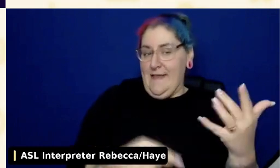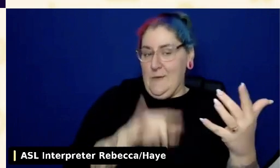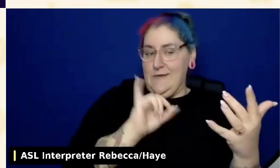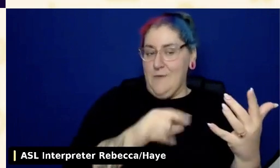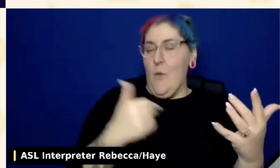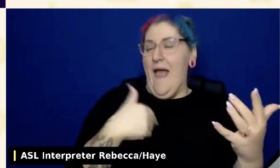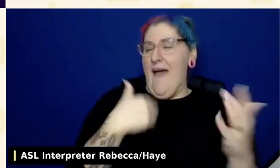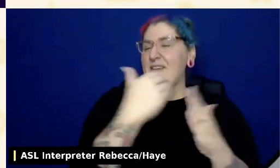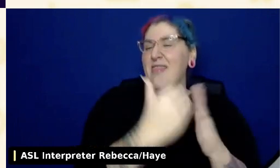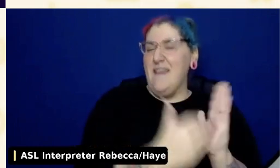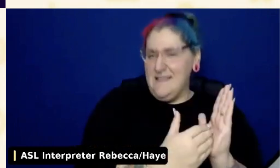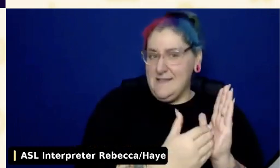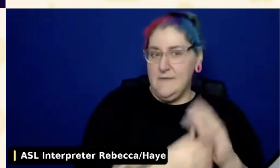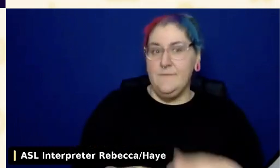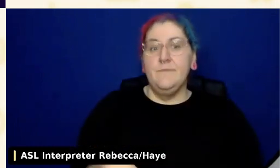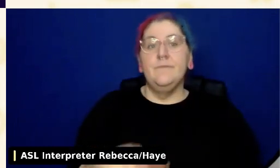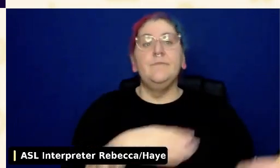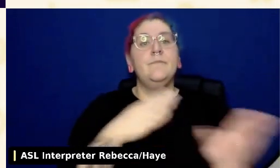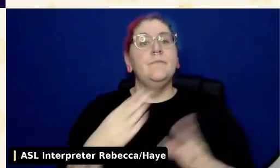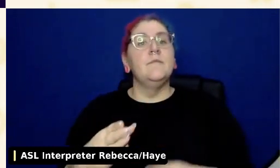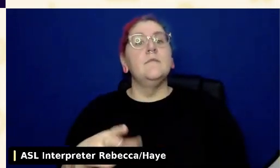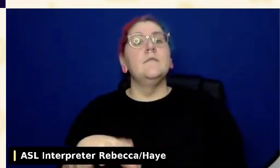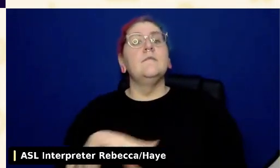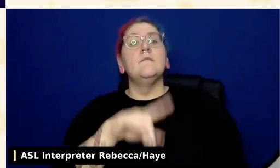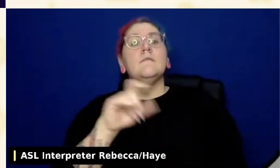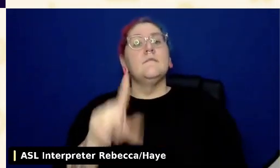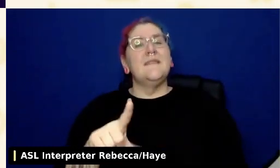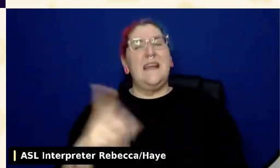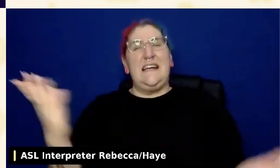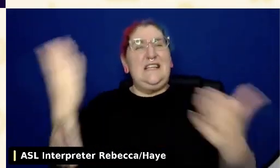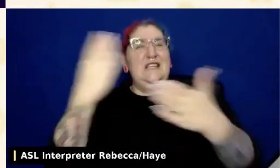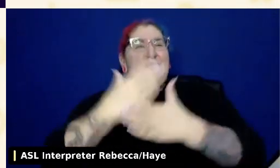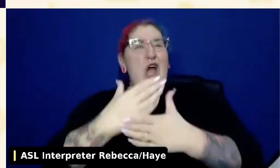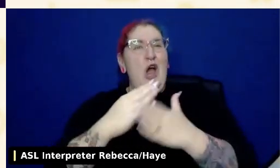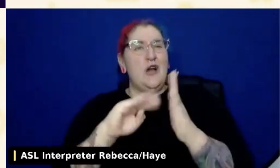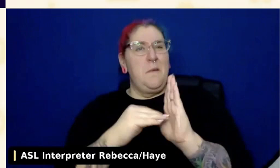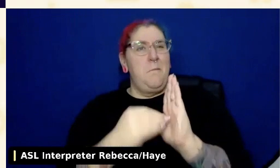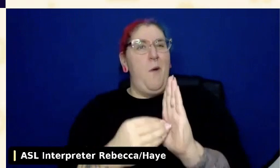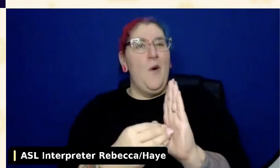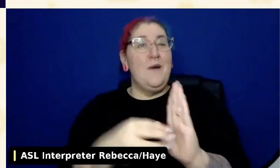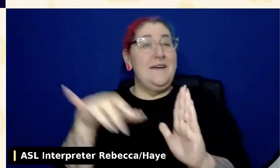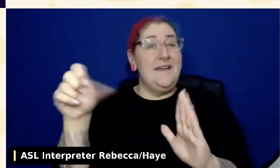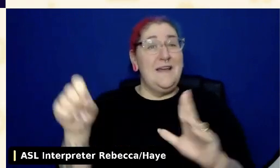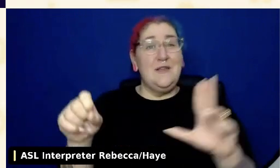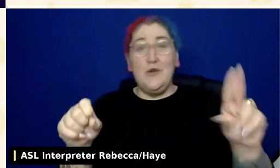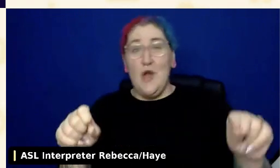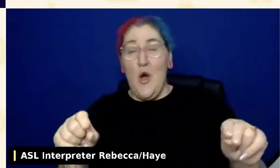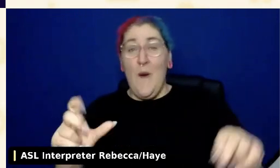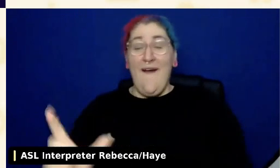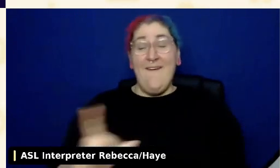Taeke asks, Dark Mode, Yay or Nay? Is Dark Mode a fancy feature or a web accessibility must?